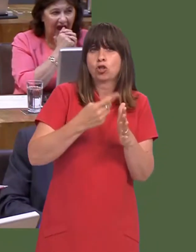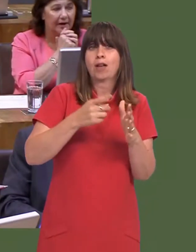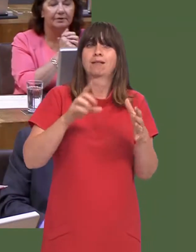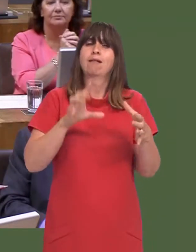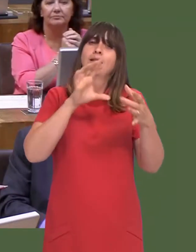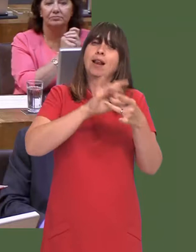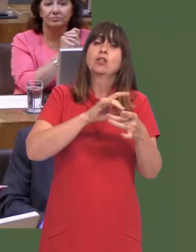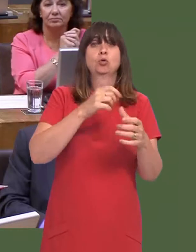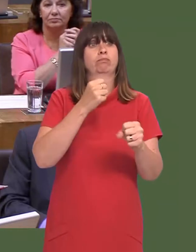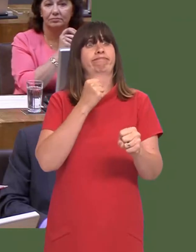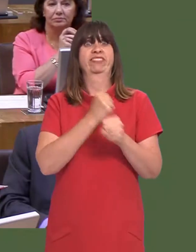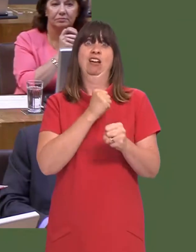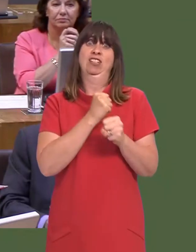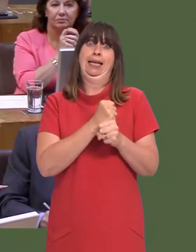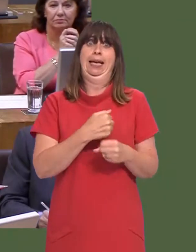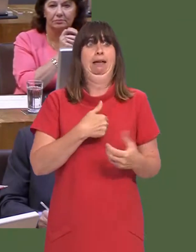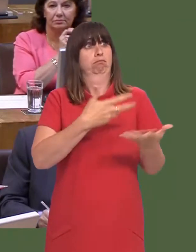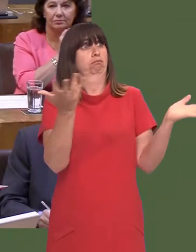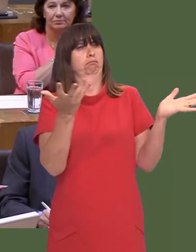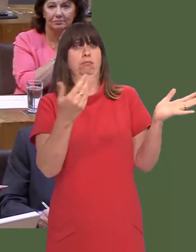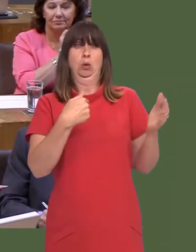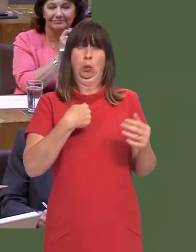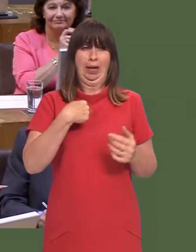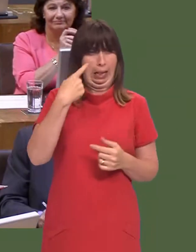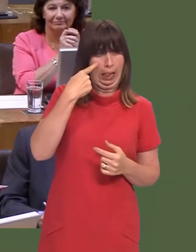Itís a project, of course, that was based on the guarantee thatís out there publicly.